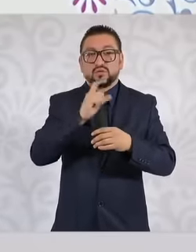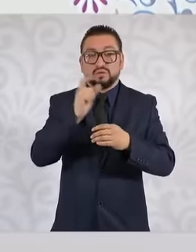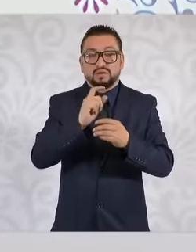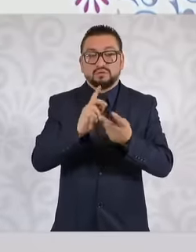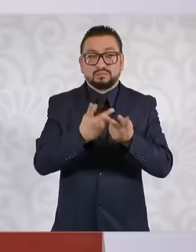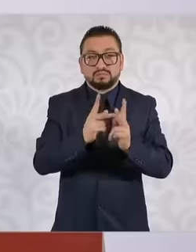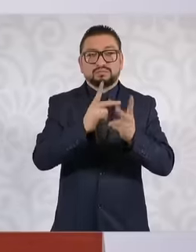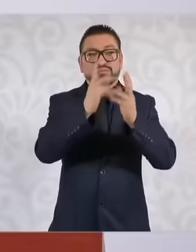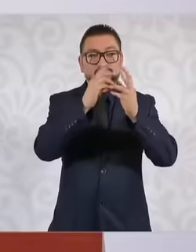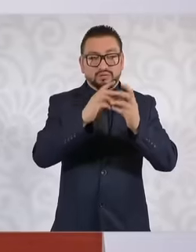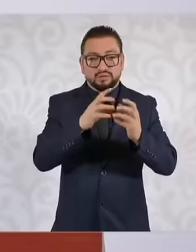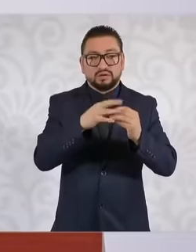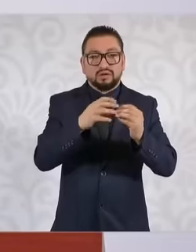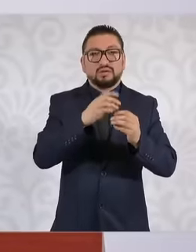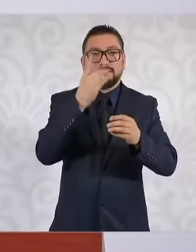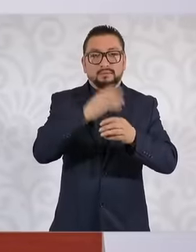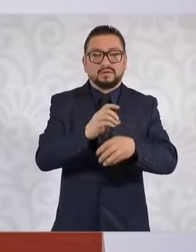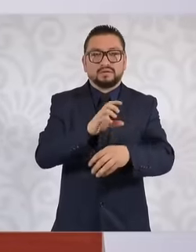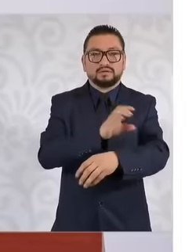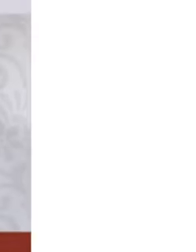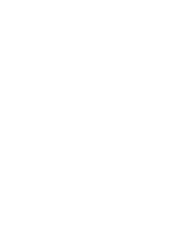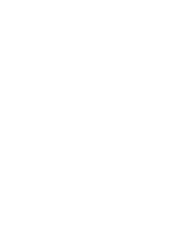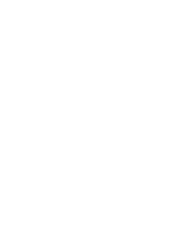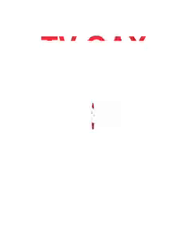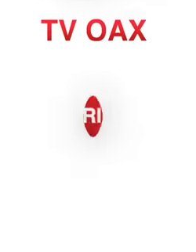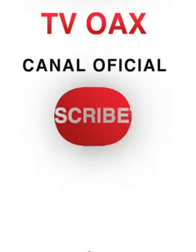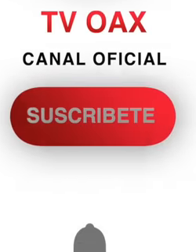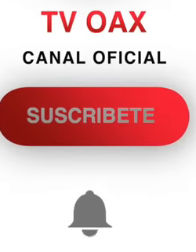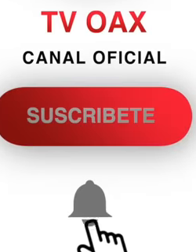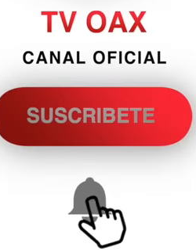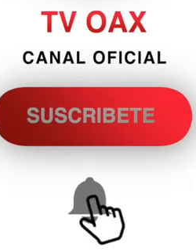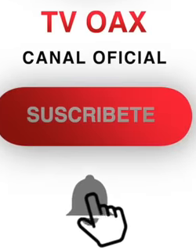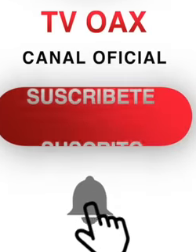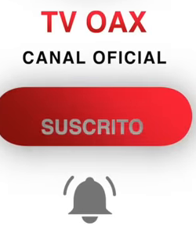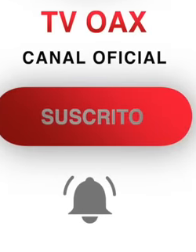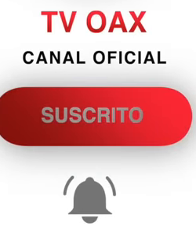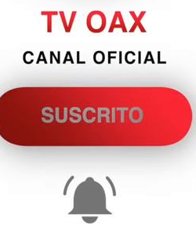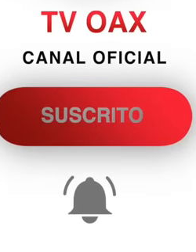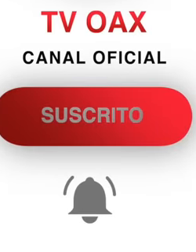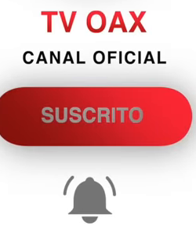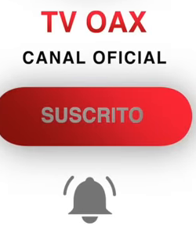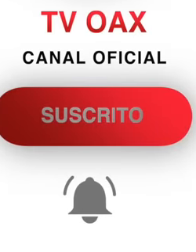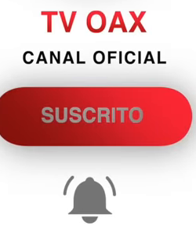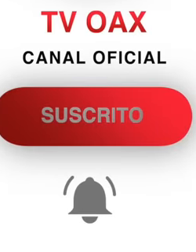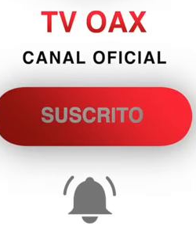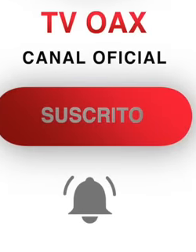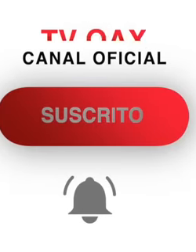produce carbon pellets and the other would be construction materials, that is a great